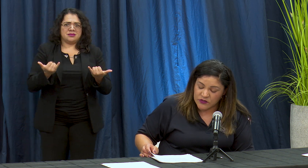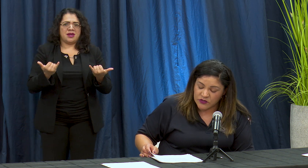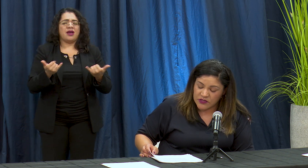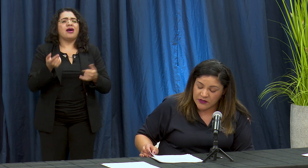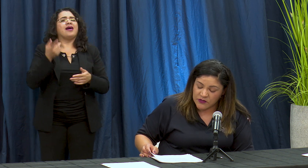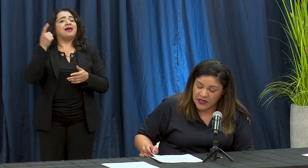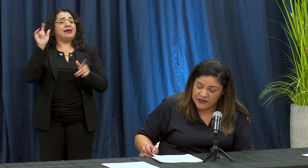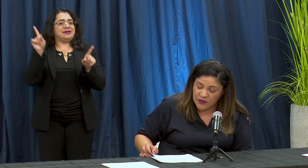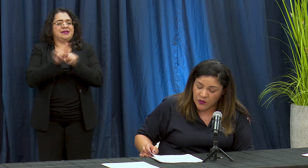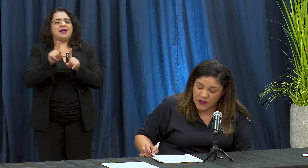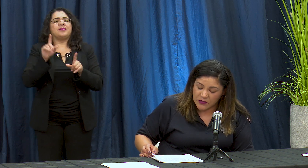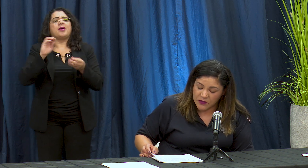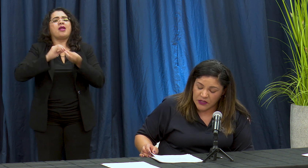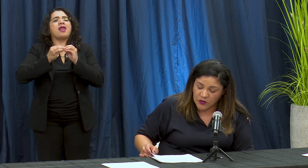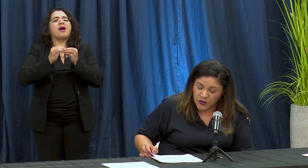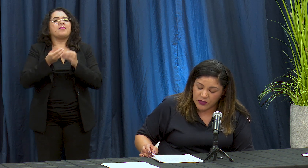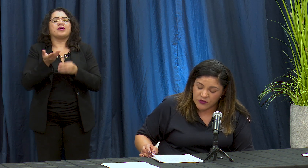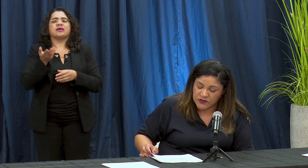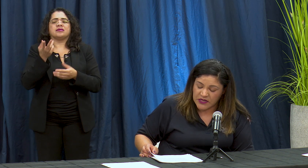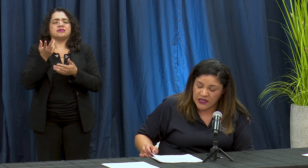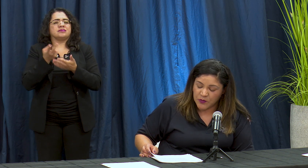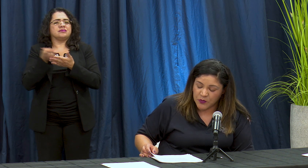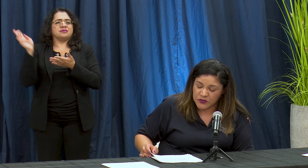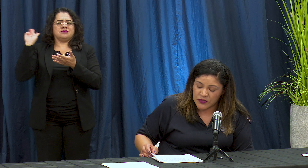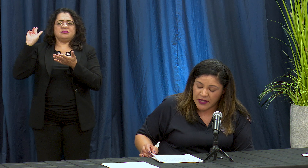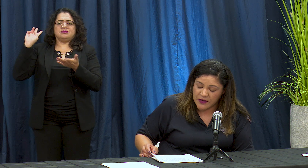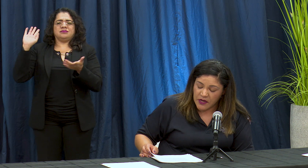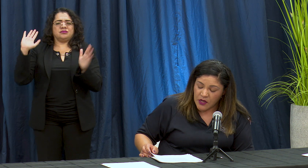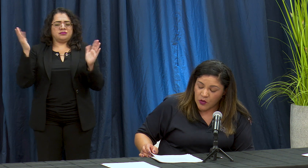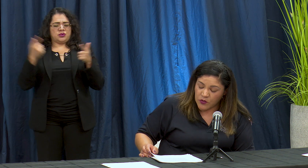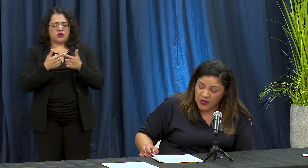nuestros datos hasta el momento y Oh eNOS gustaría proporcionar una